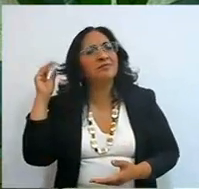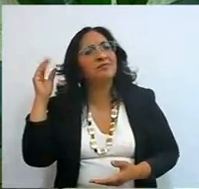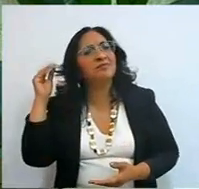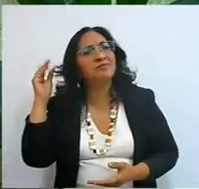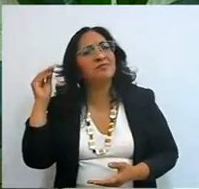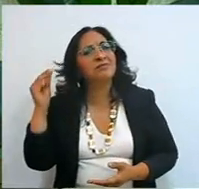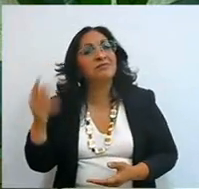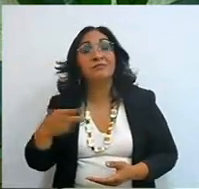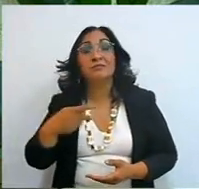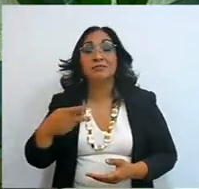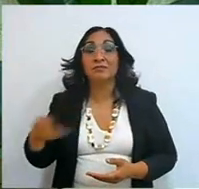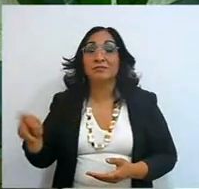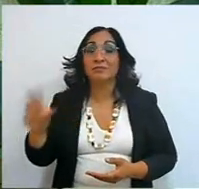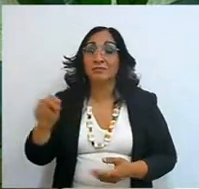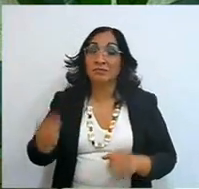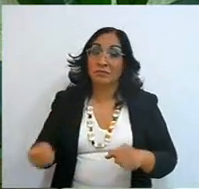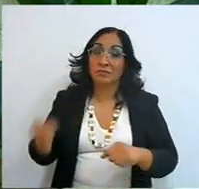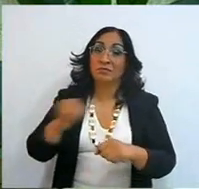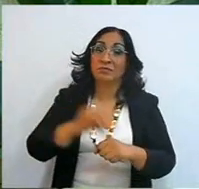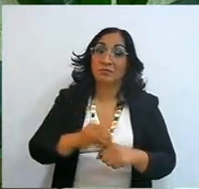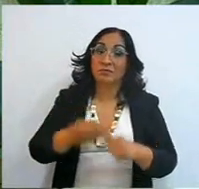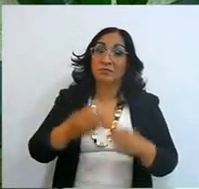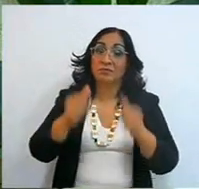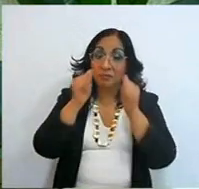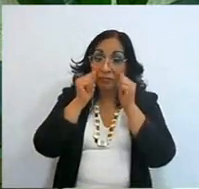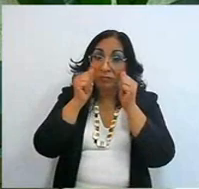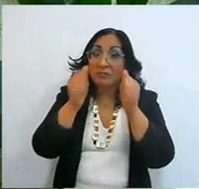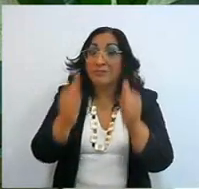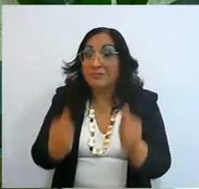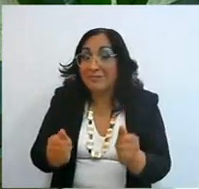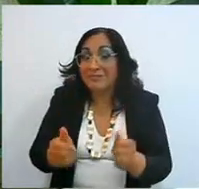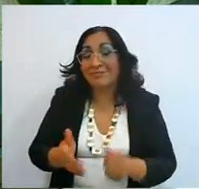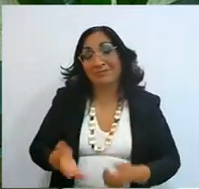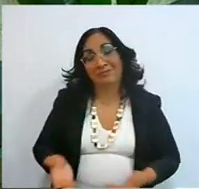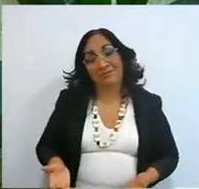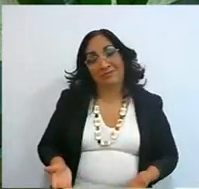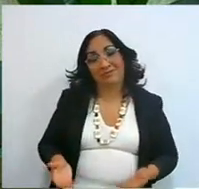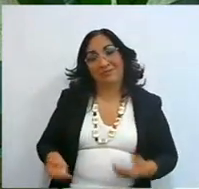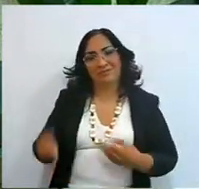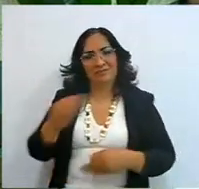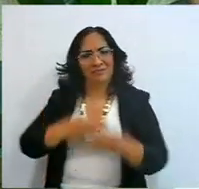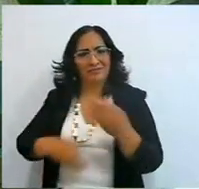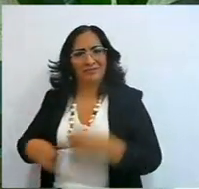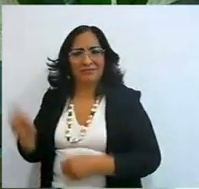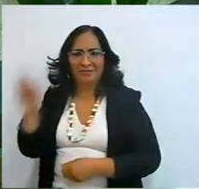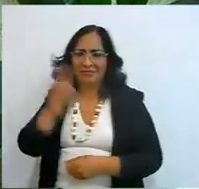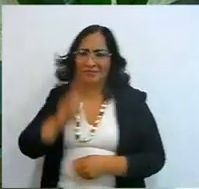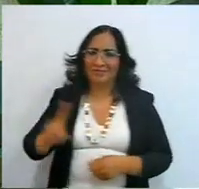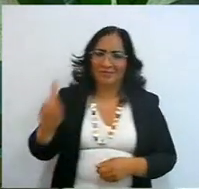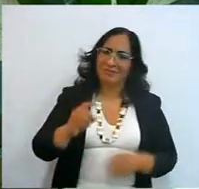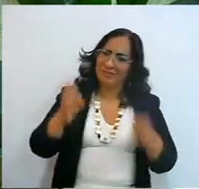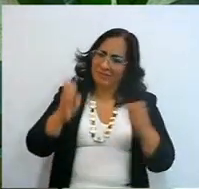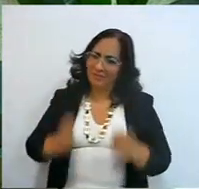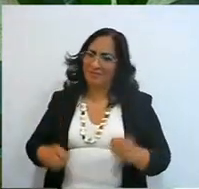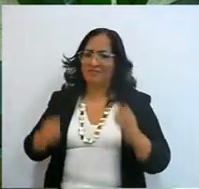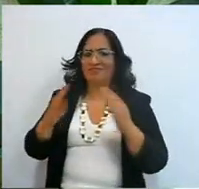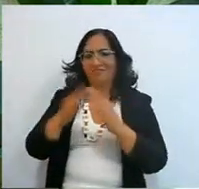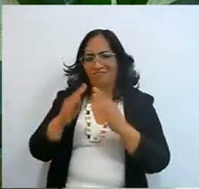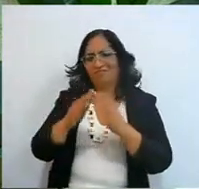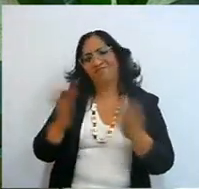I am, every Sunday I am like you right now, next door, on television, in my house,